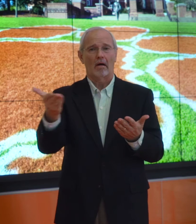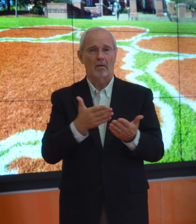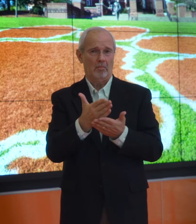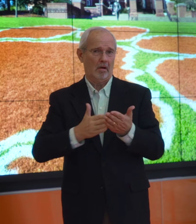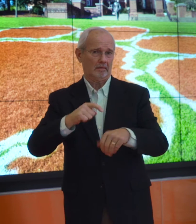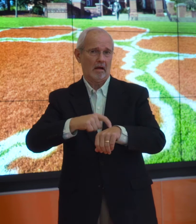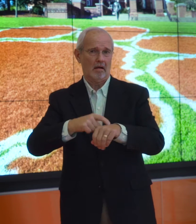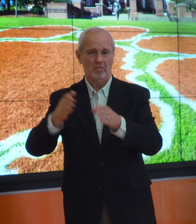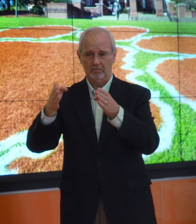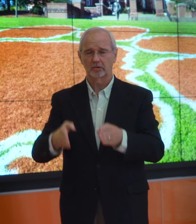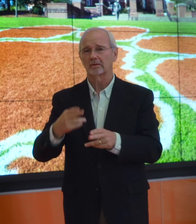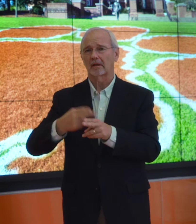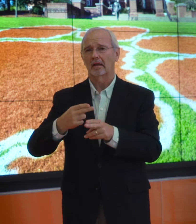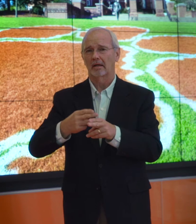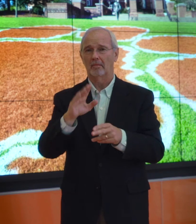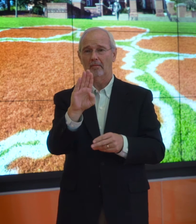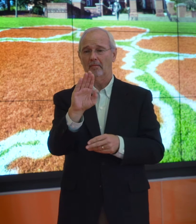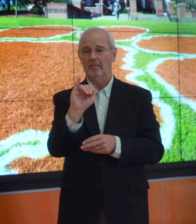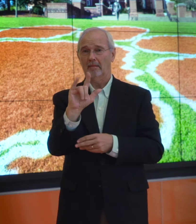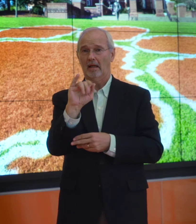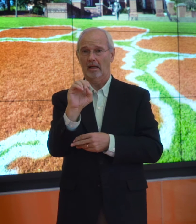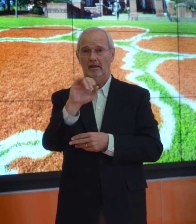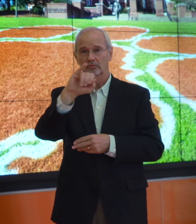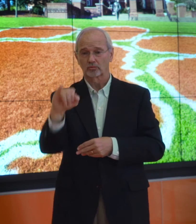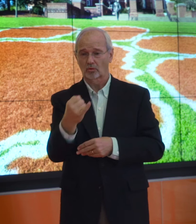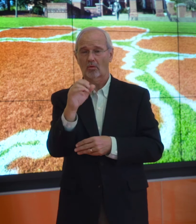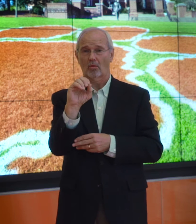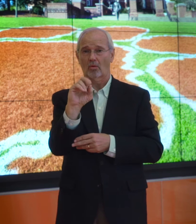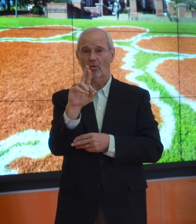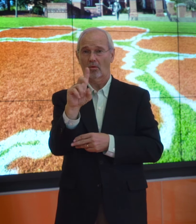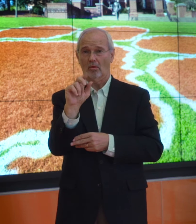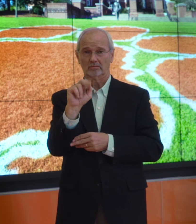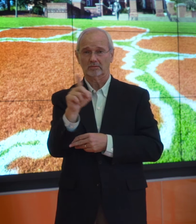So they hired someone parttime. Her name was Billie Jordan.